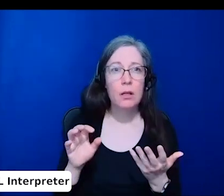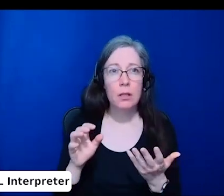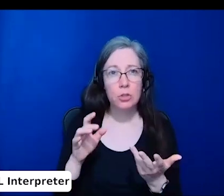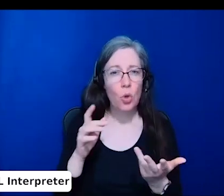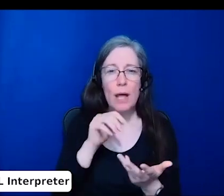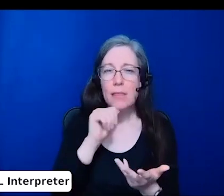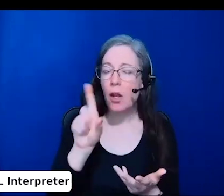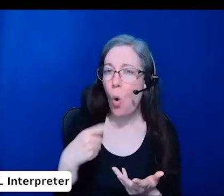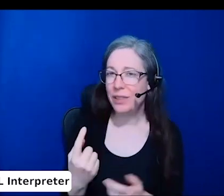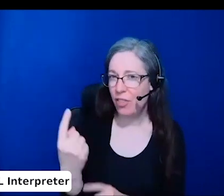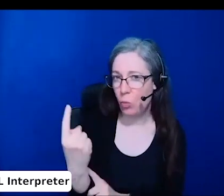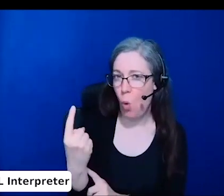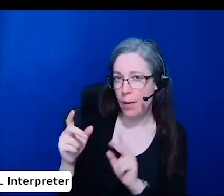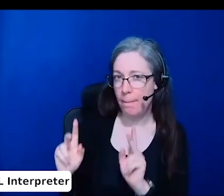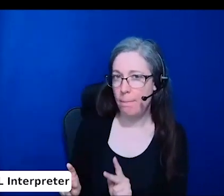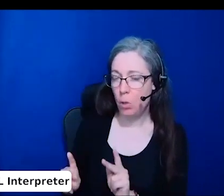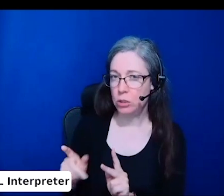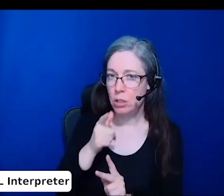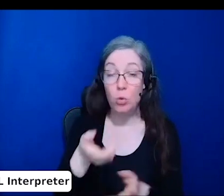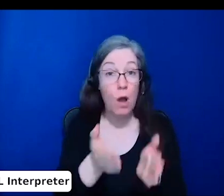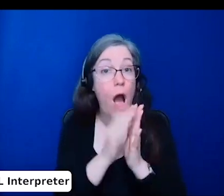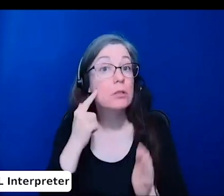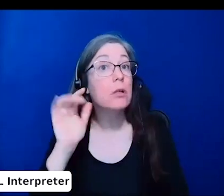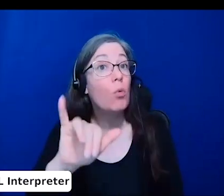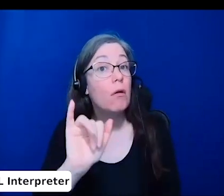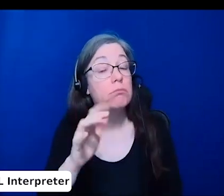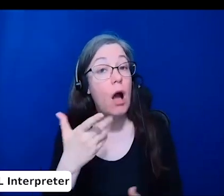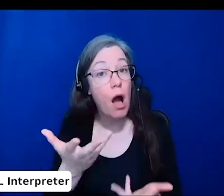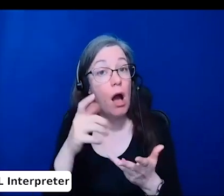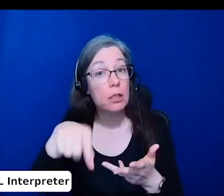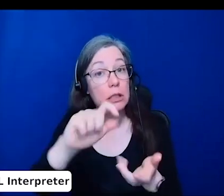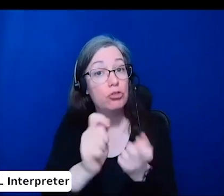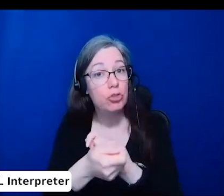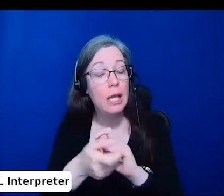It should be communicated to all interviewers.